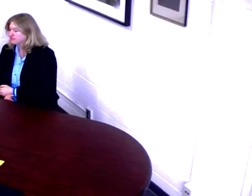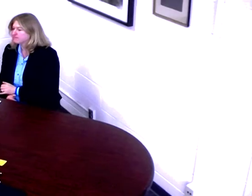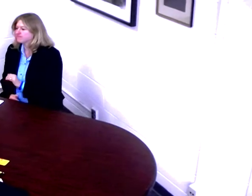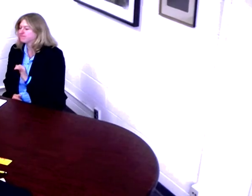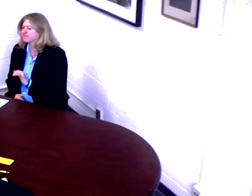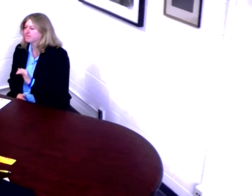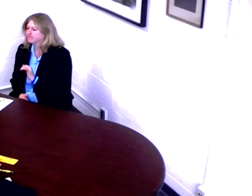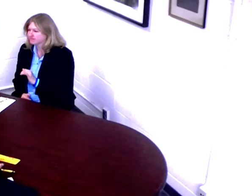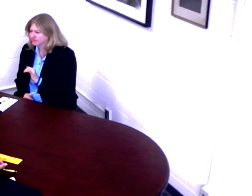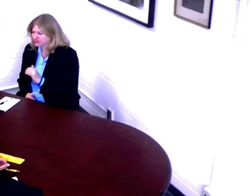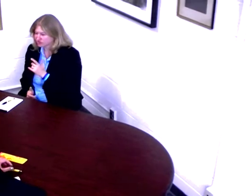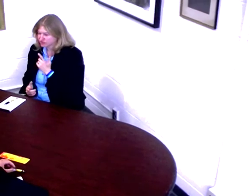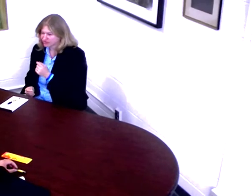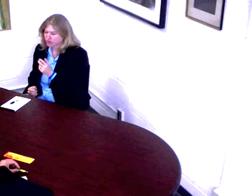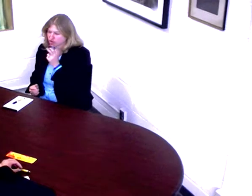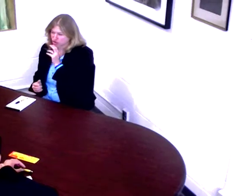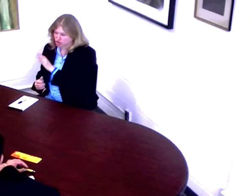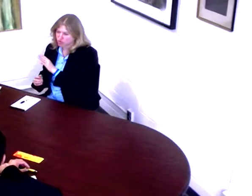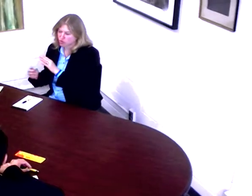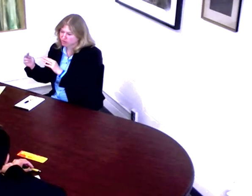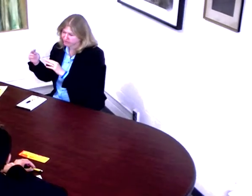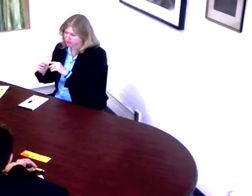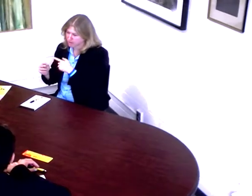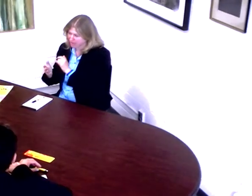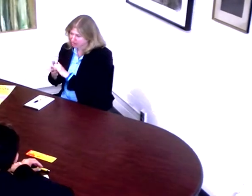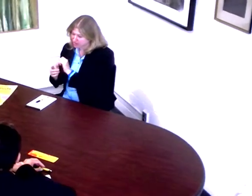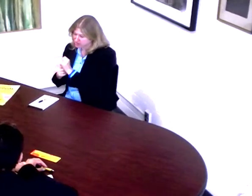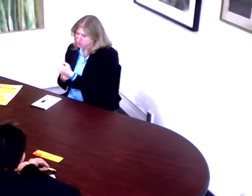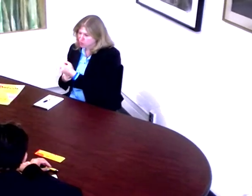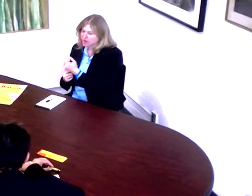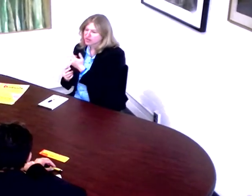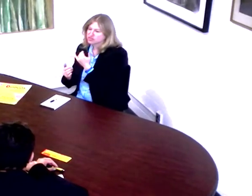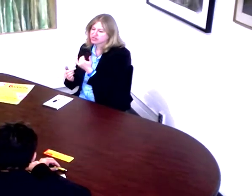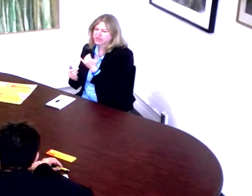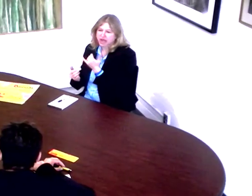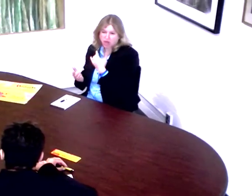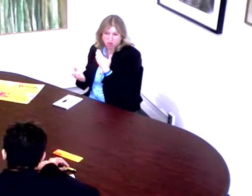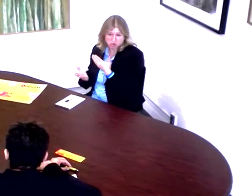[In a simulated mediation session . . .]